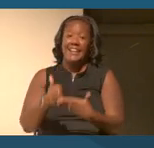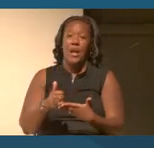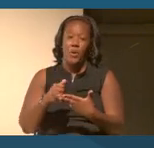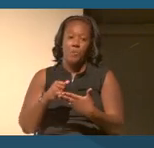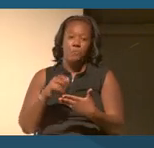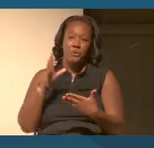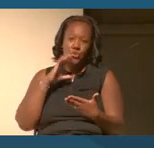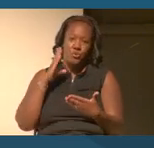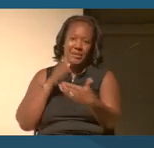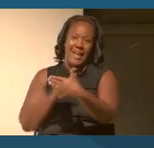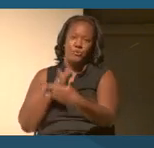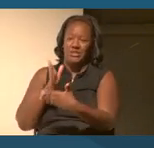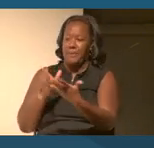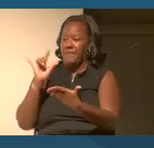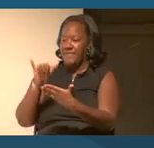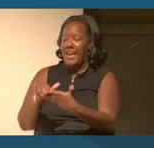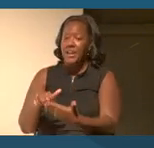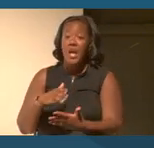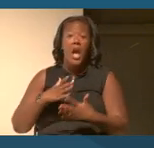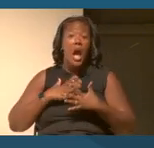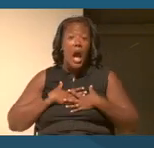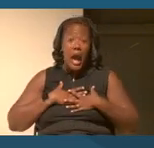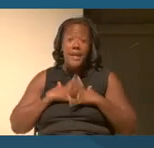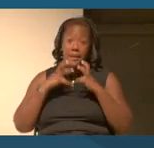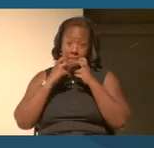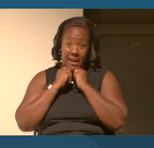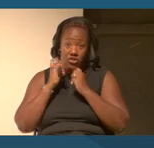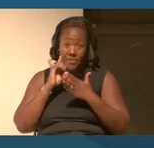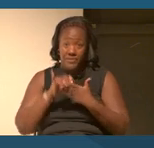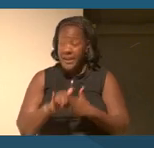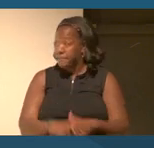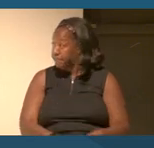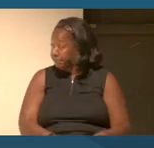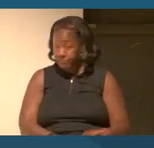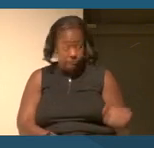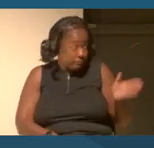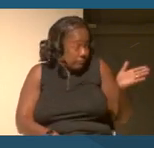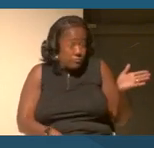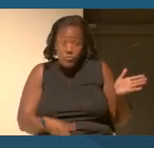Sorry, I feel very passionate about this. No, you are the expert on this.